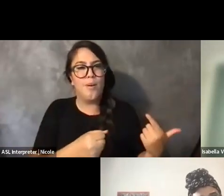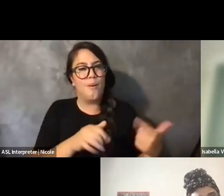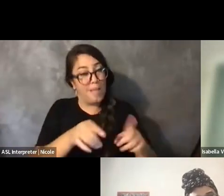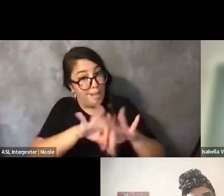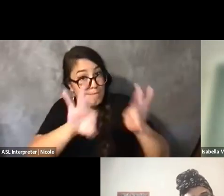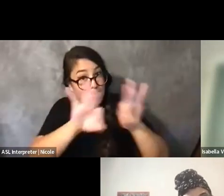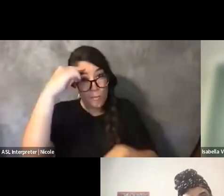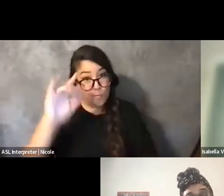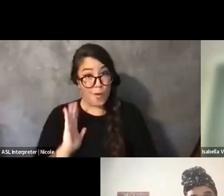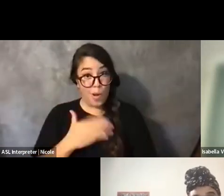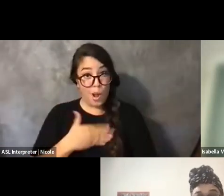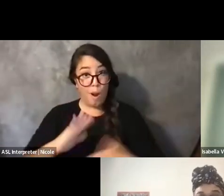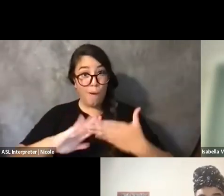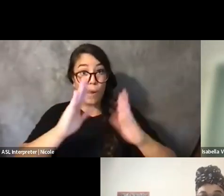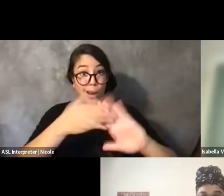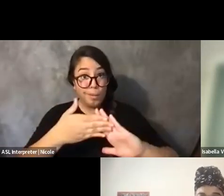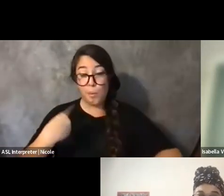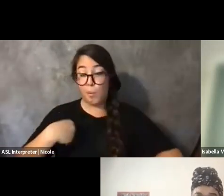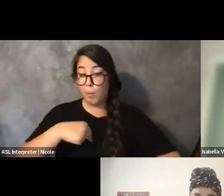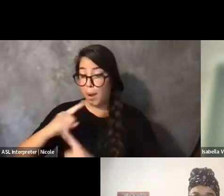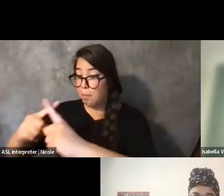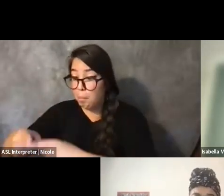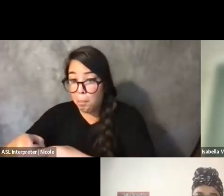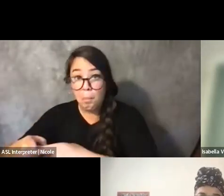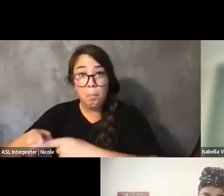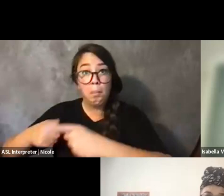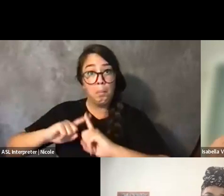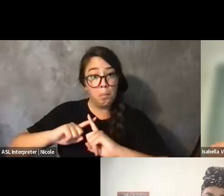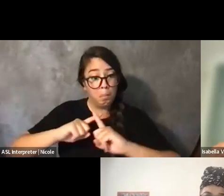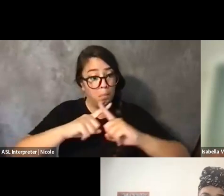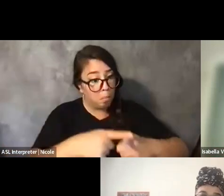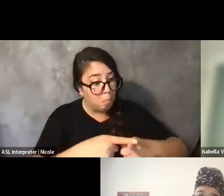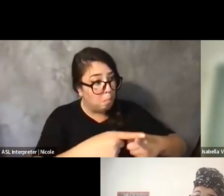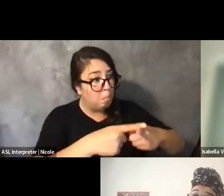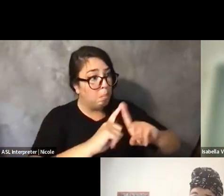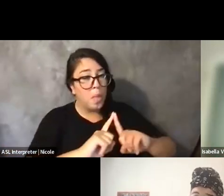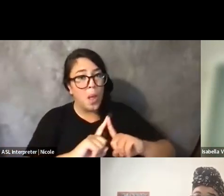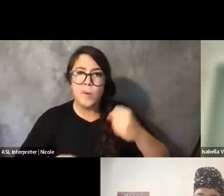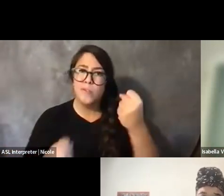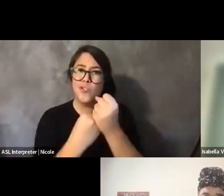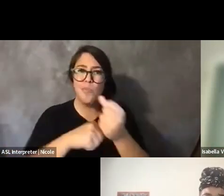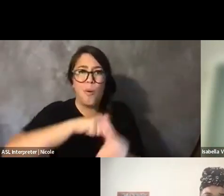we build ourselves up in, like, in a country, in a system that's not thinking of us in the first place, you know.